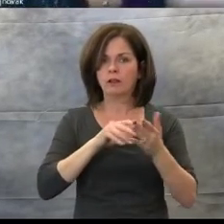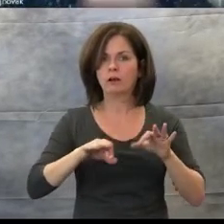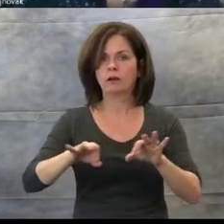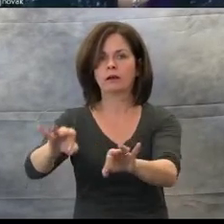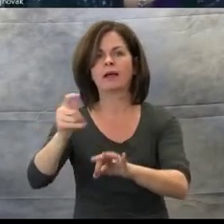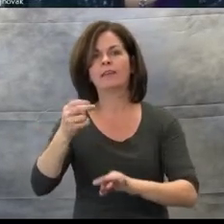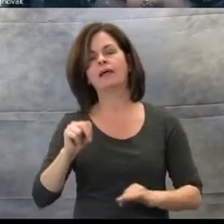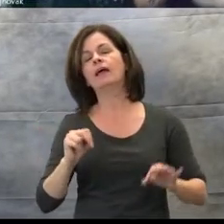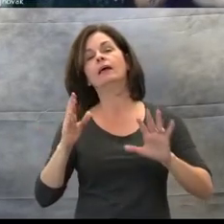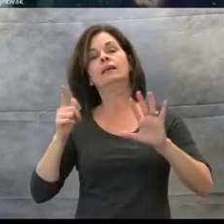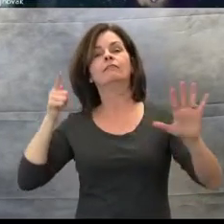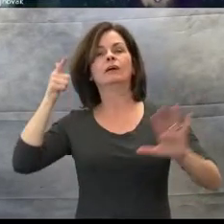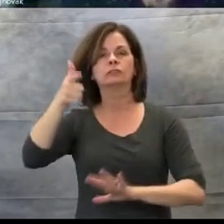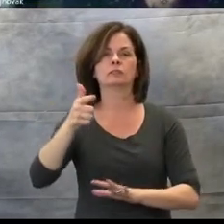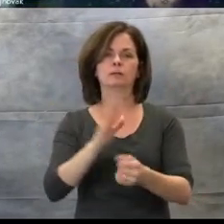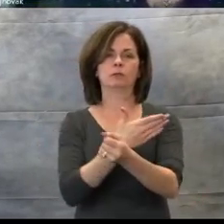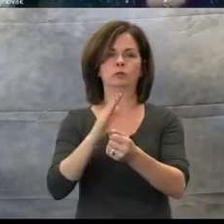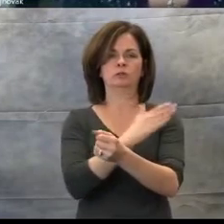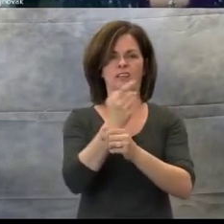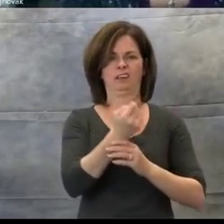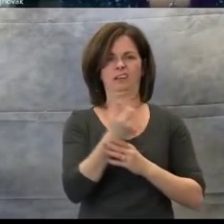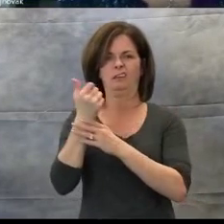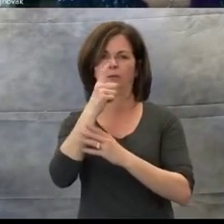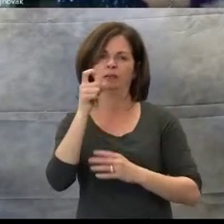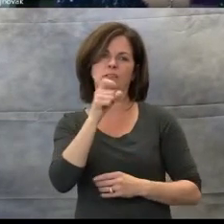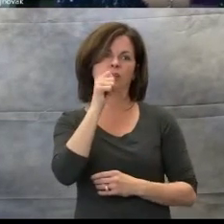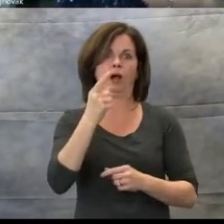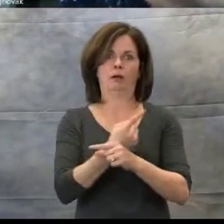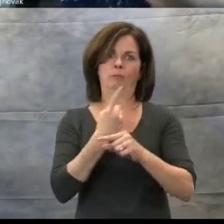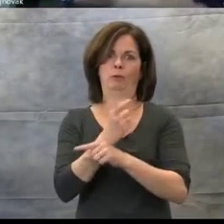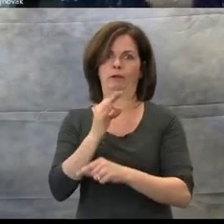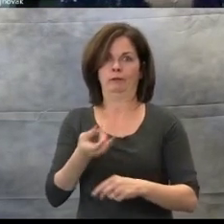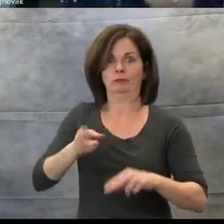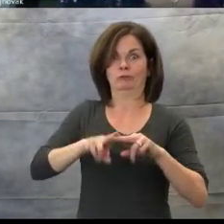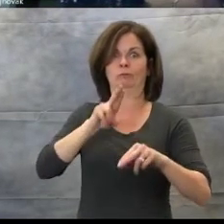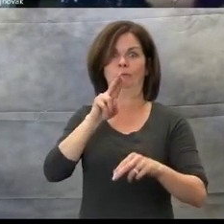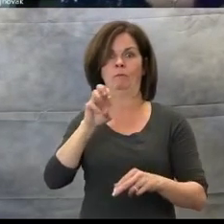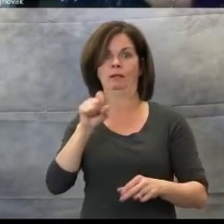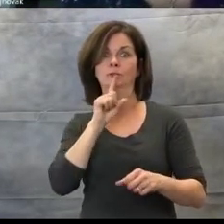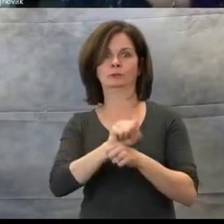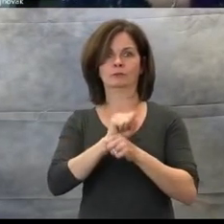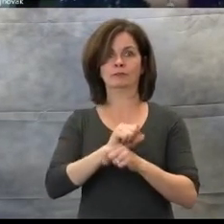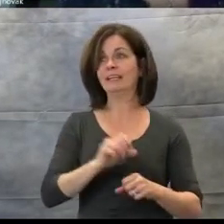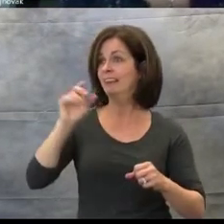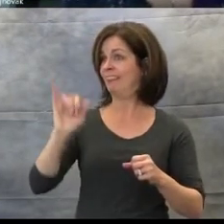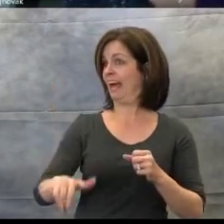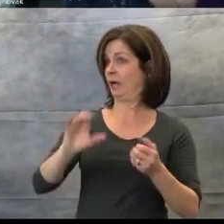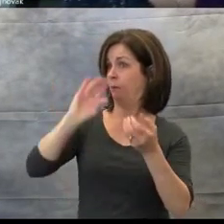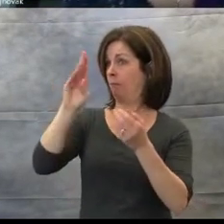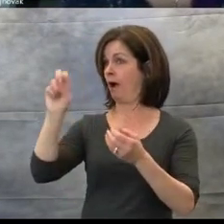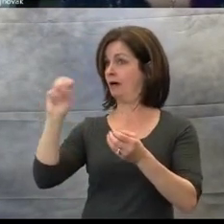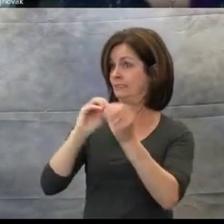to get on the bus and sing, "Is this Bus Number 7?" So we had to teach him what is it now without the music and he would say,